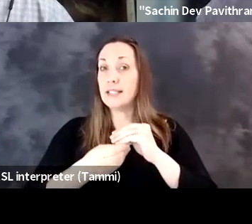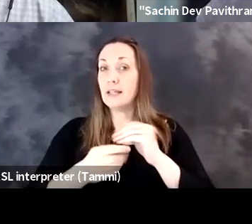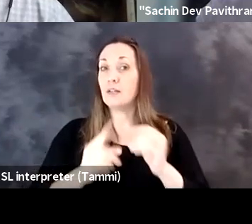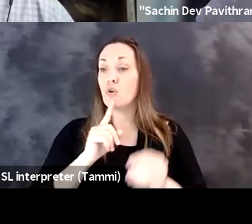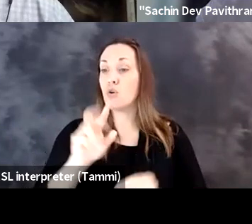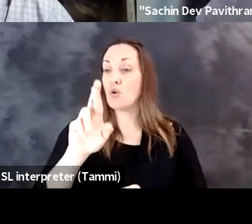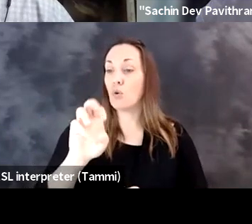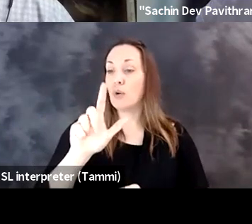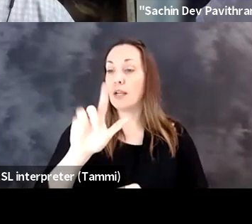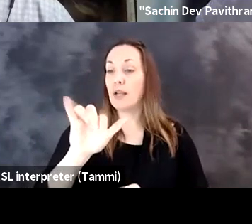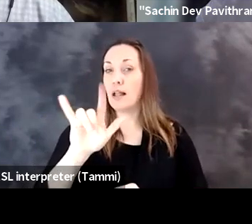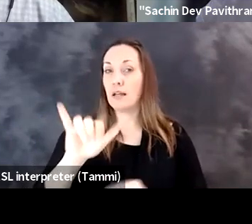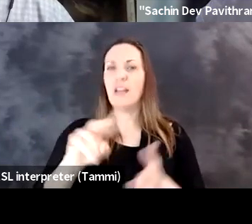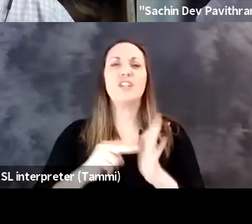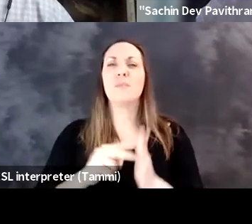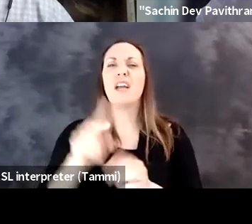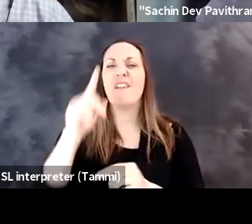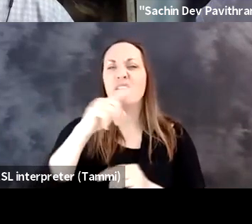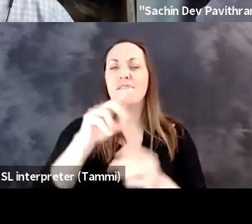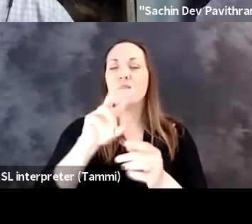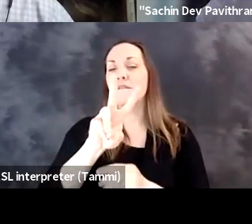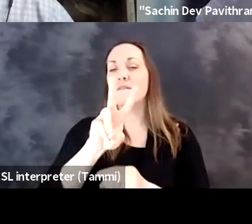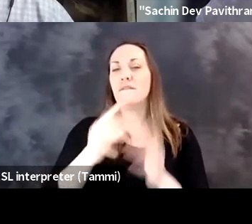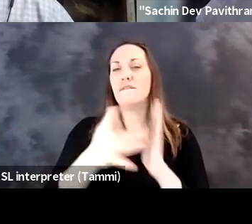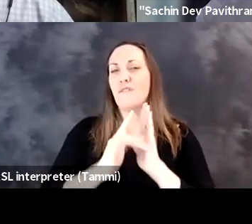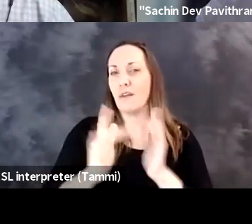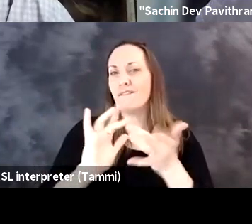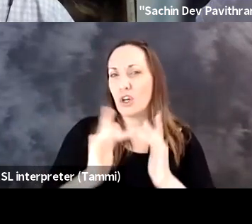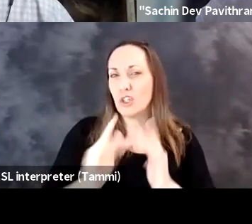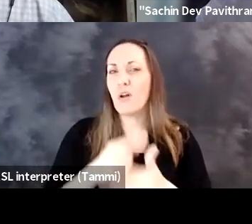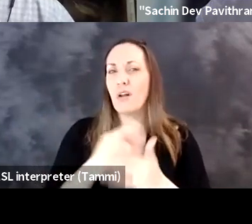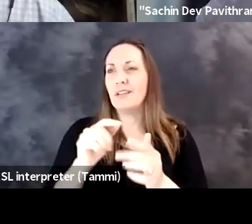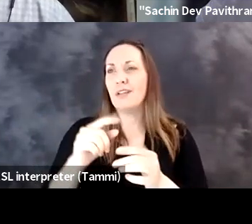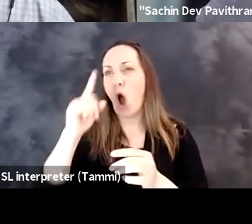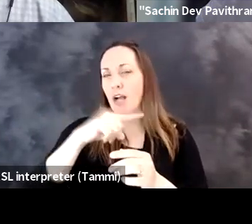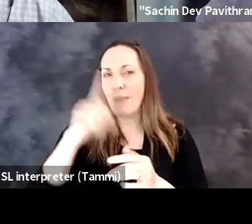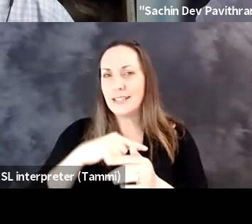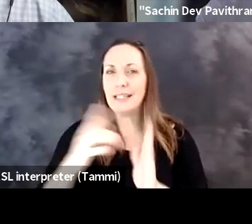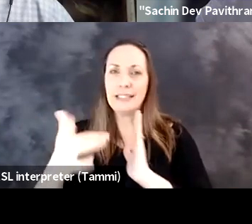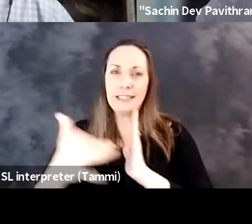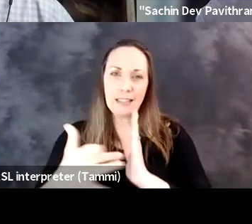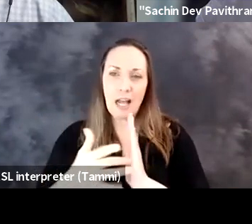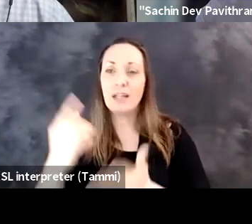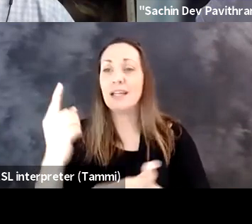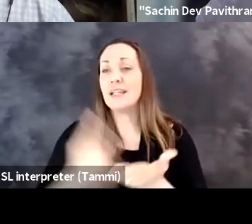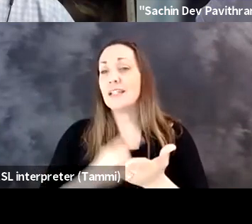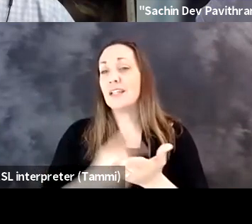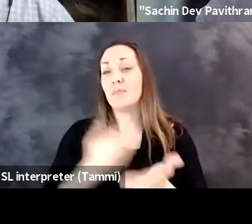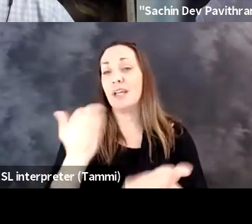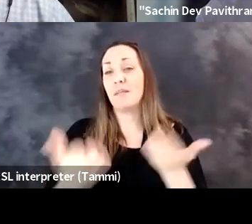on for a couple years at least is extended reality. And that simply means virtual, augmented and mixed reality technologies.